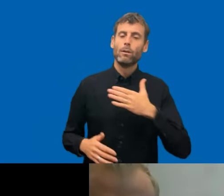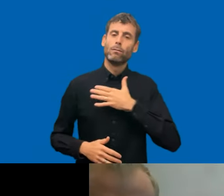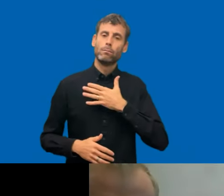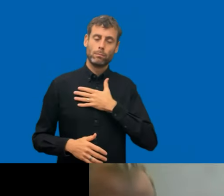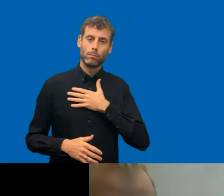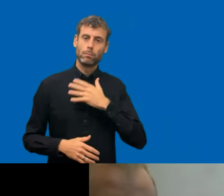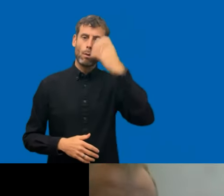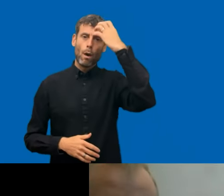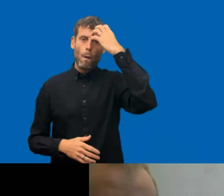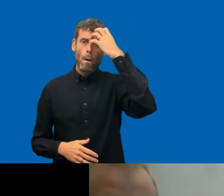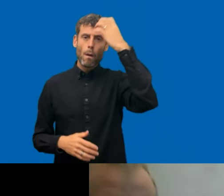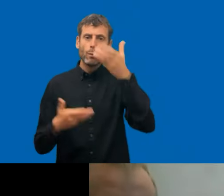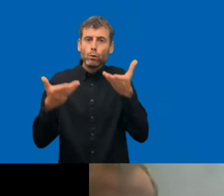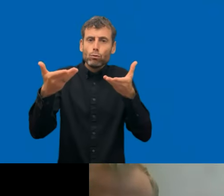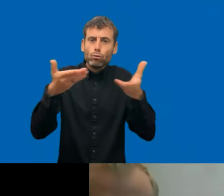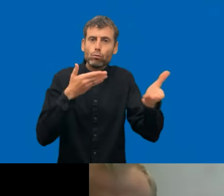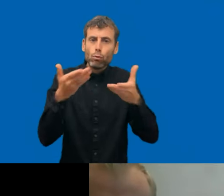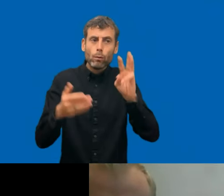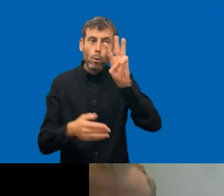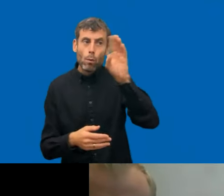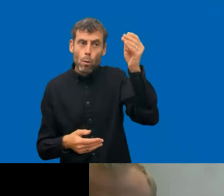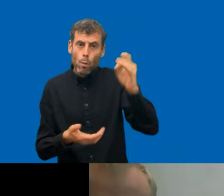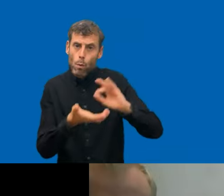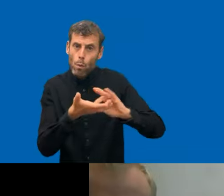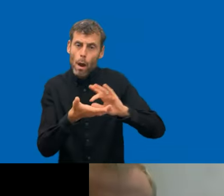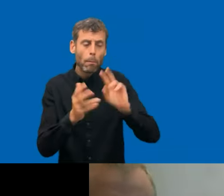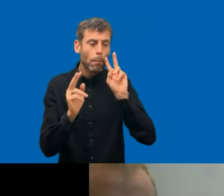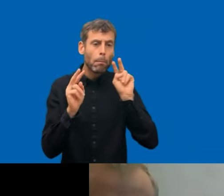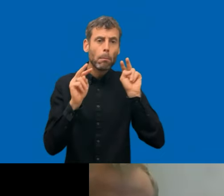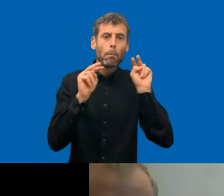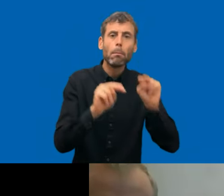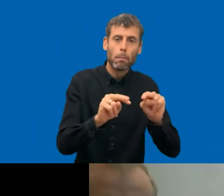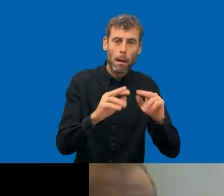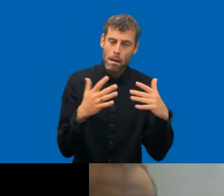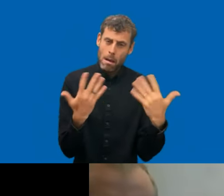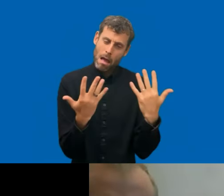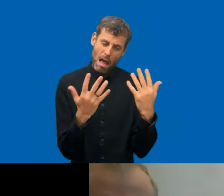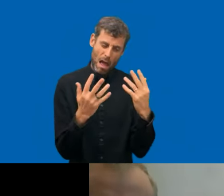bodies both in case of the in-depth and the simplified, of course. We also